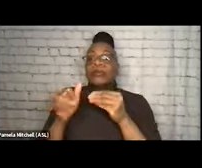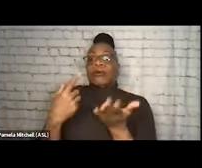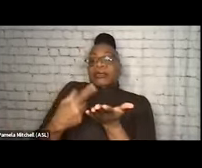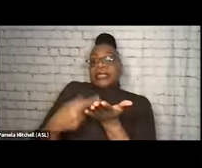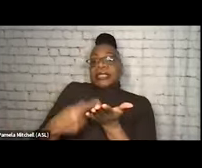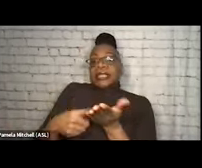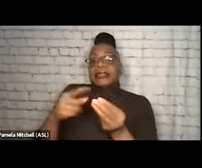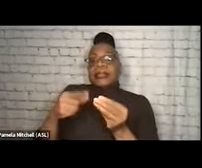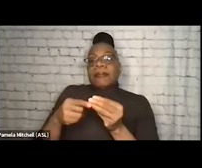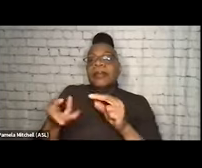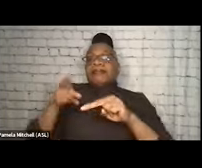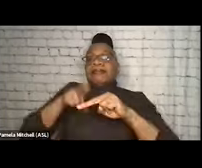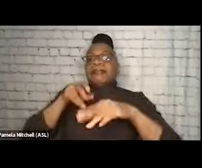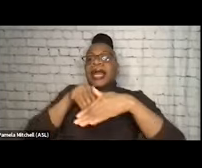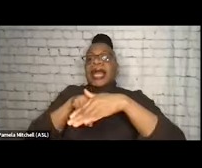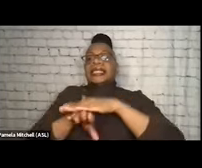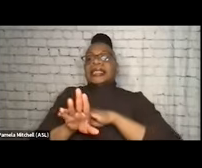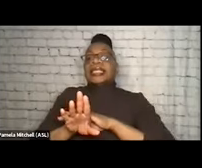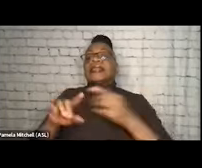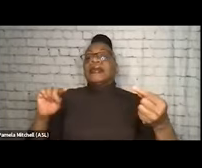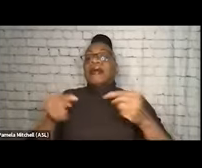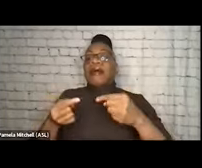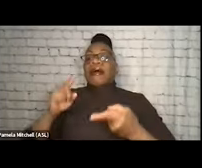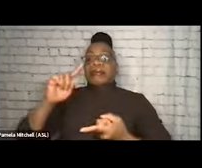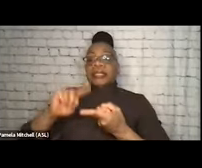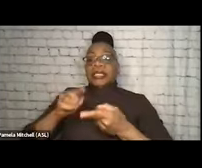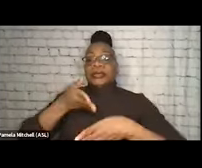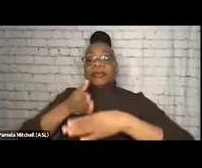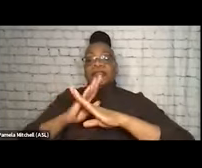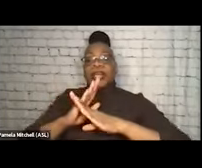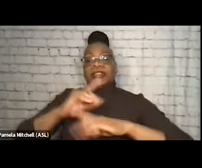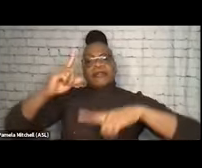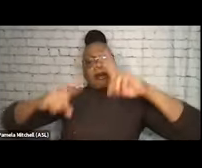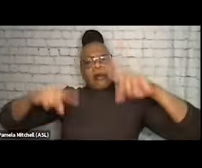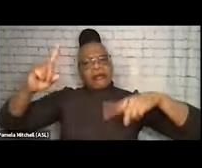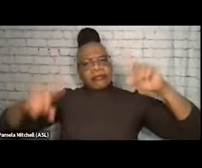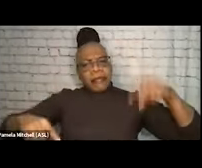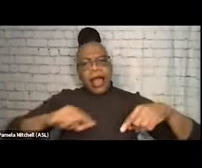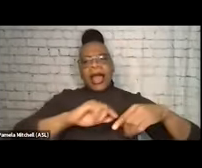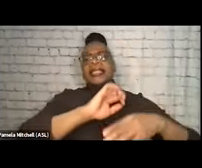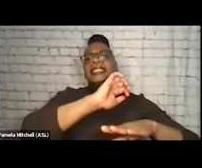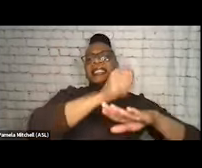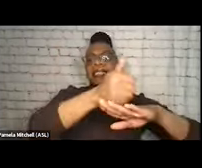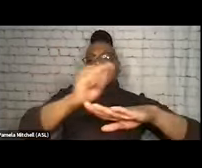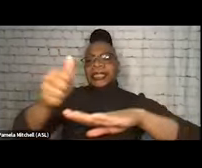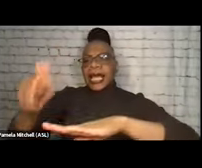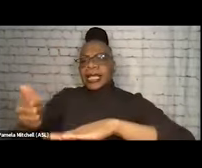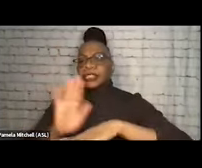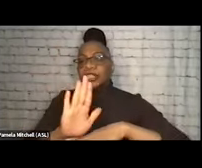increasing access to harm reduction and overdose prevention in a variety of different settings in your community. We're gonna get kind of specific